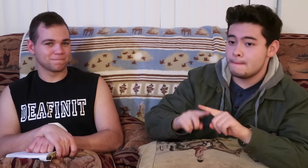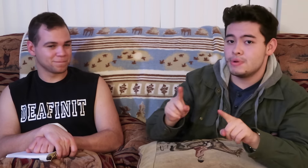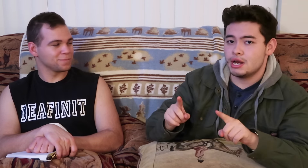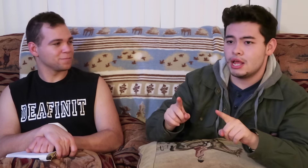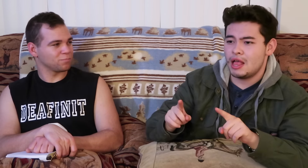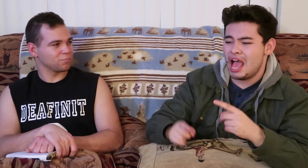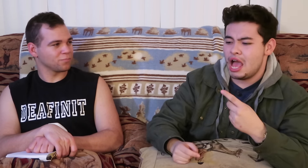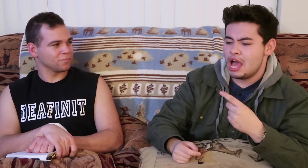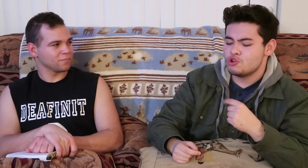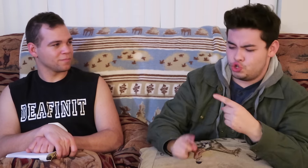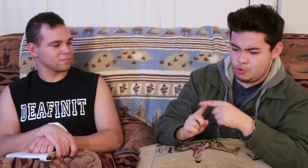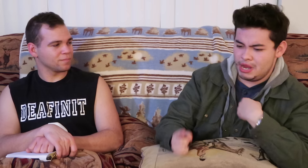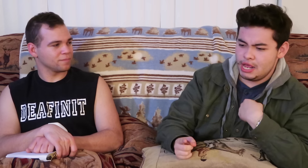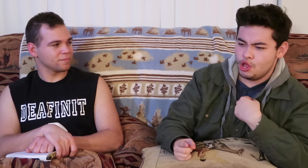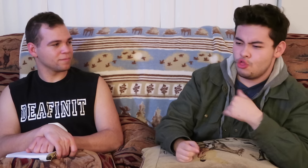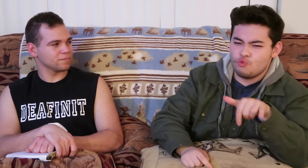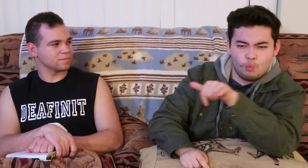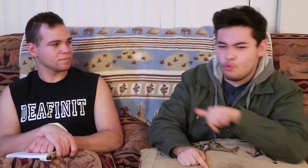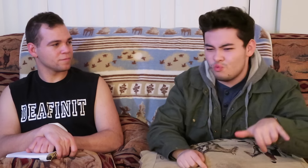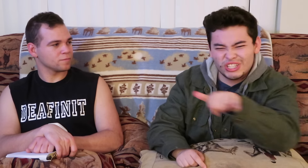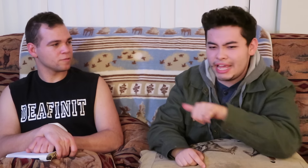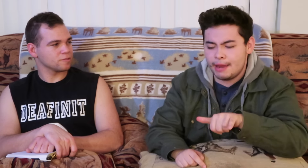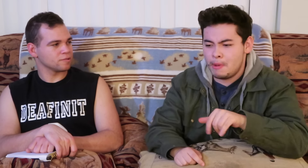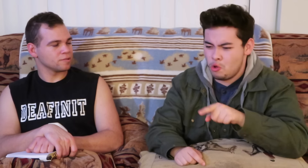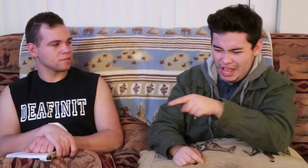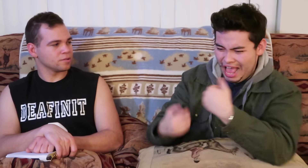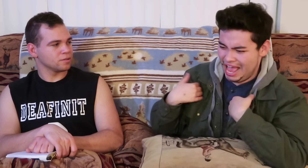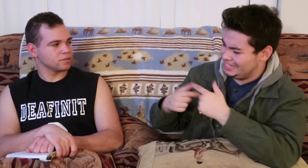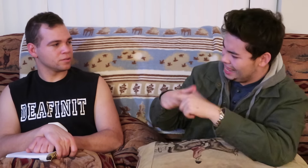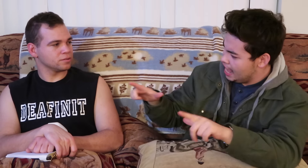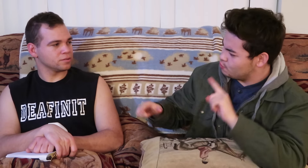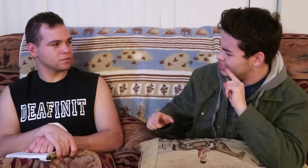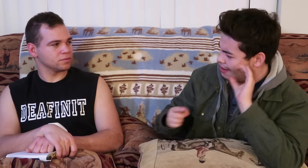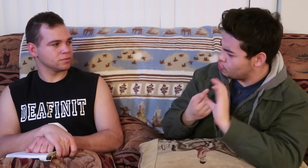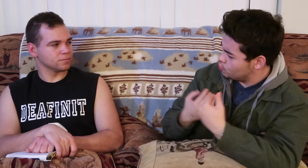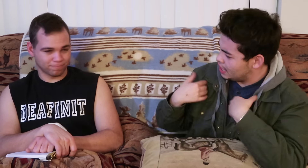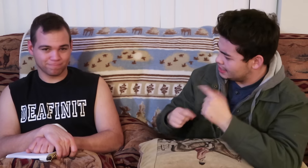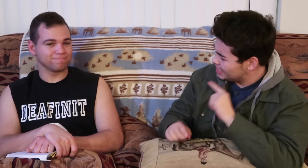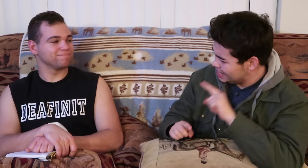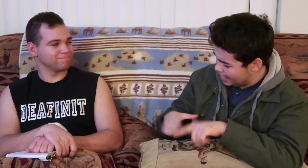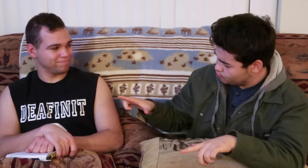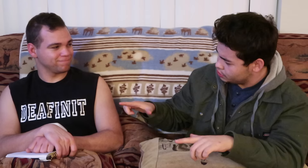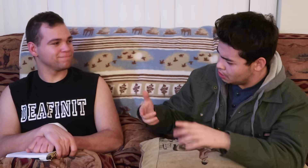but to me they're the same in deaf culture, they have a language